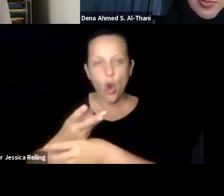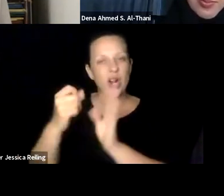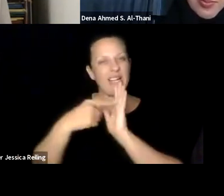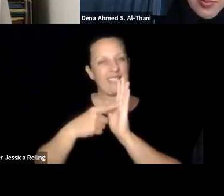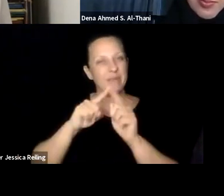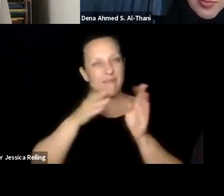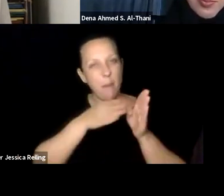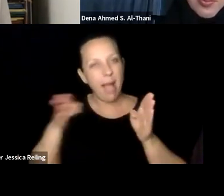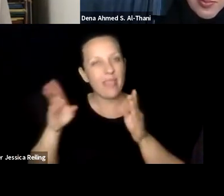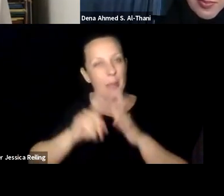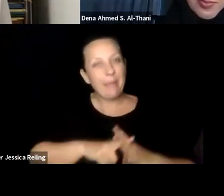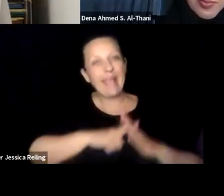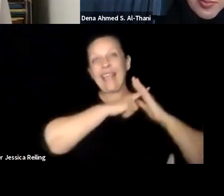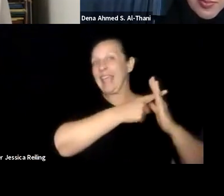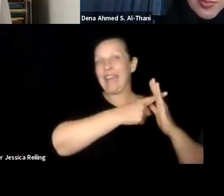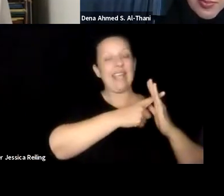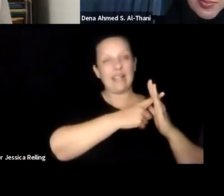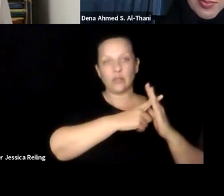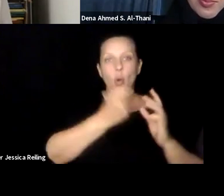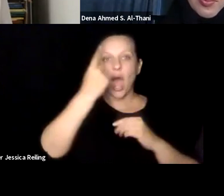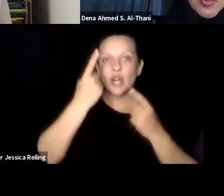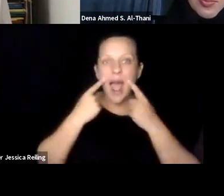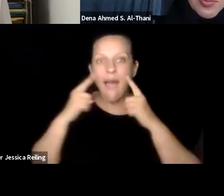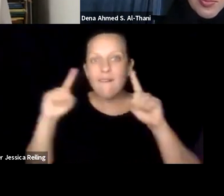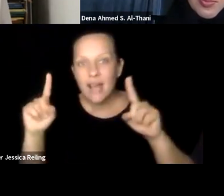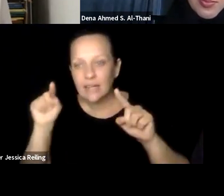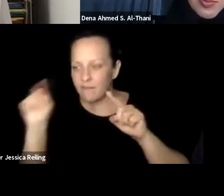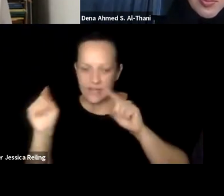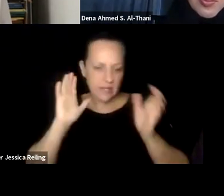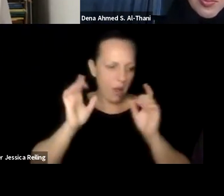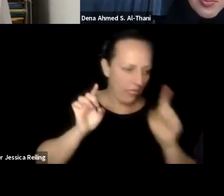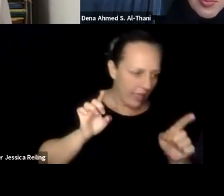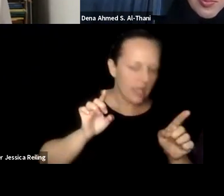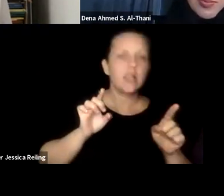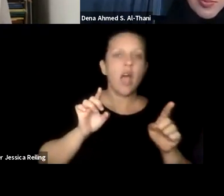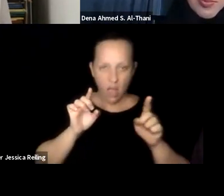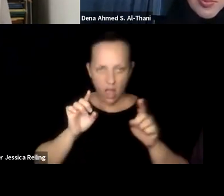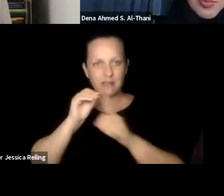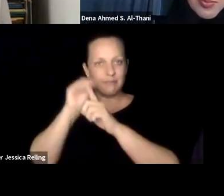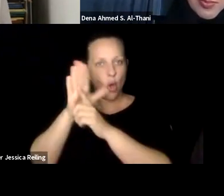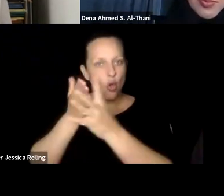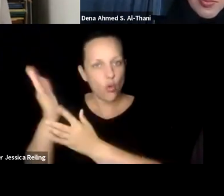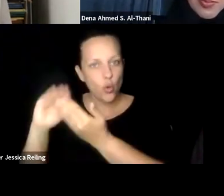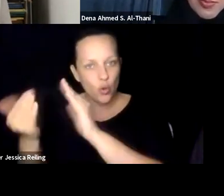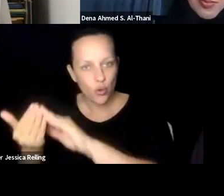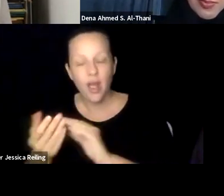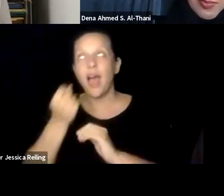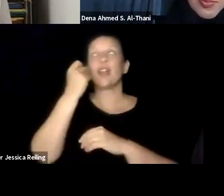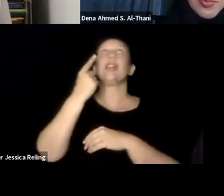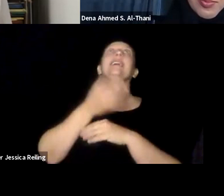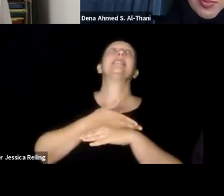book and I'm done. I try to get them to understand the example of learning different methods even at the beginning, to understand how effective